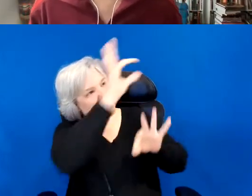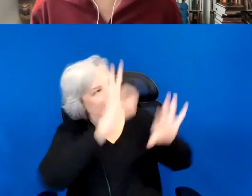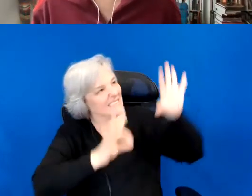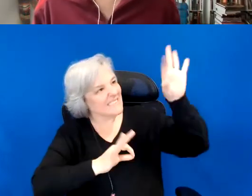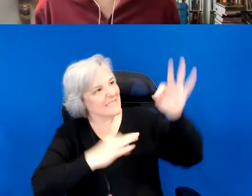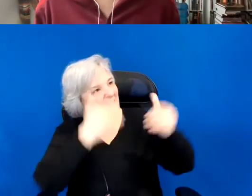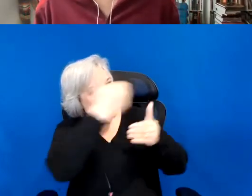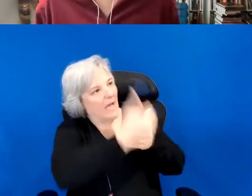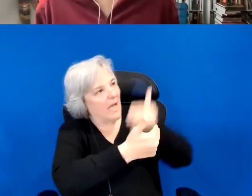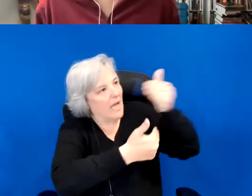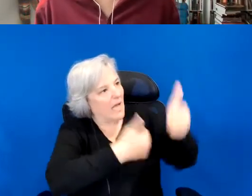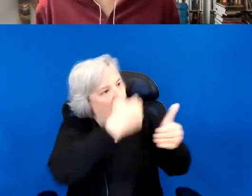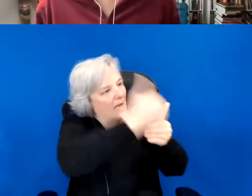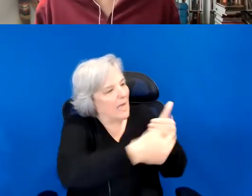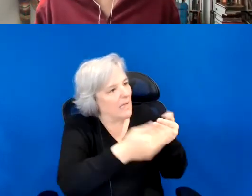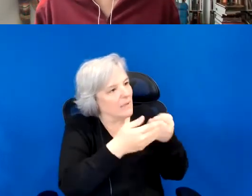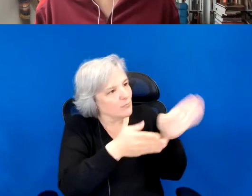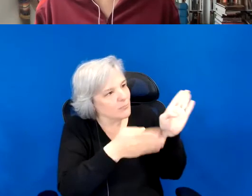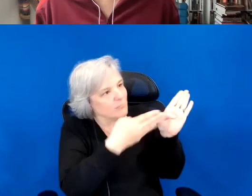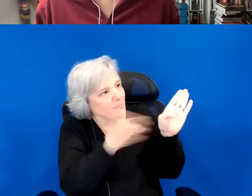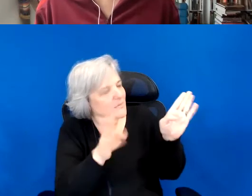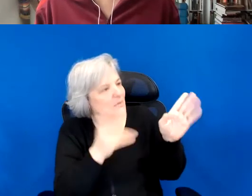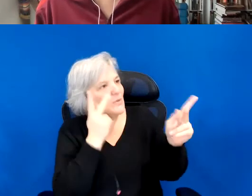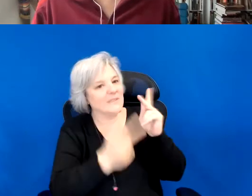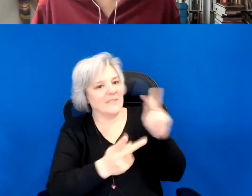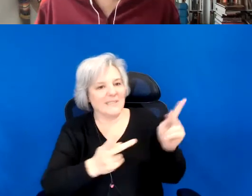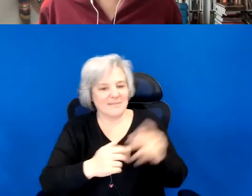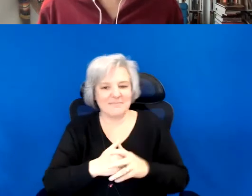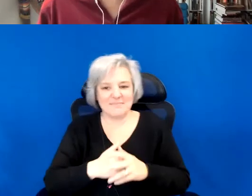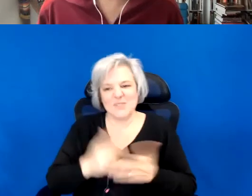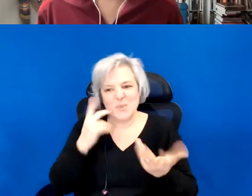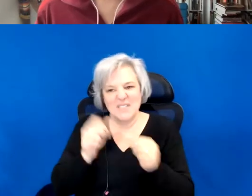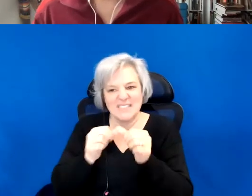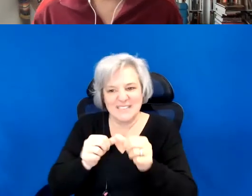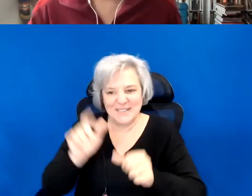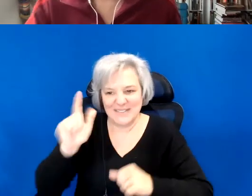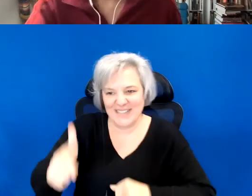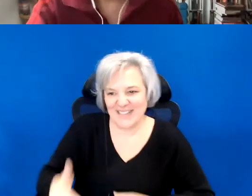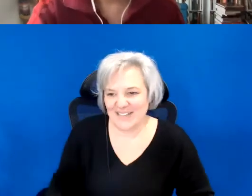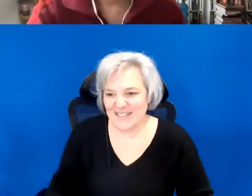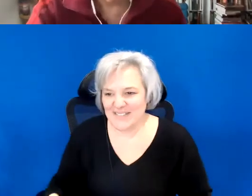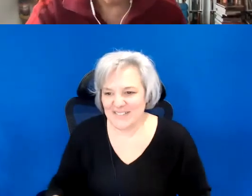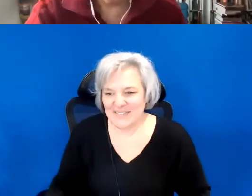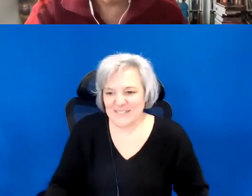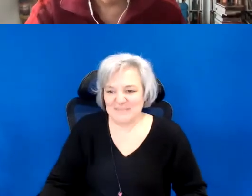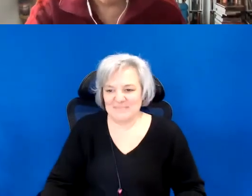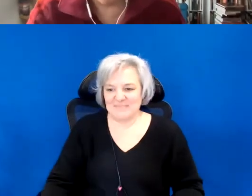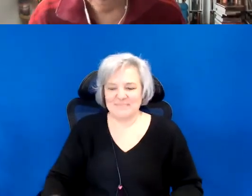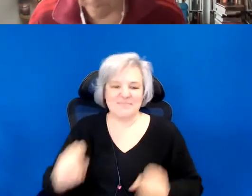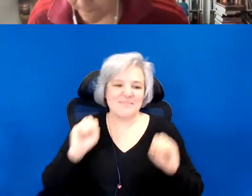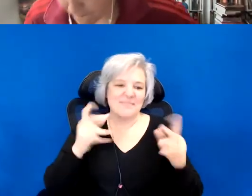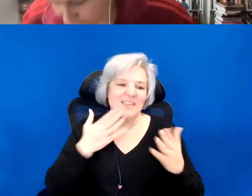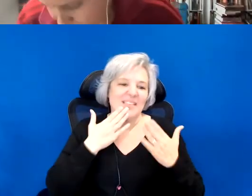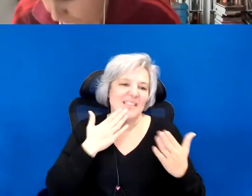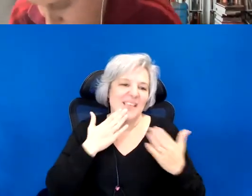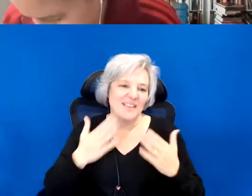way. So anyway, to be continued, Natalie. Well thank you Julietta for leading